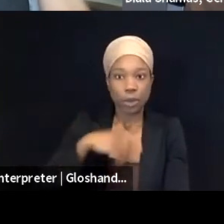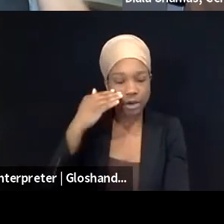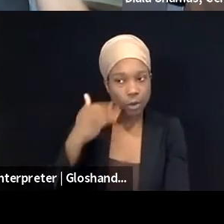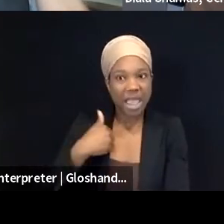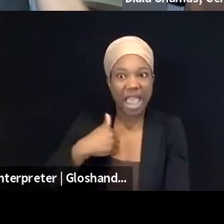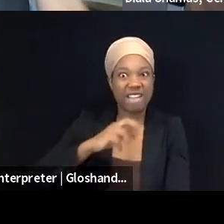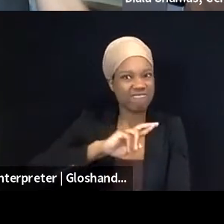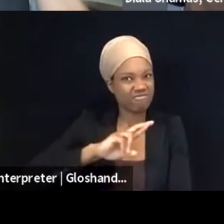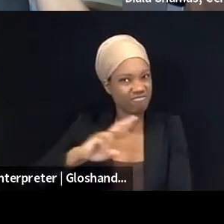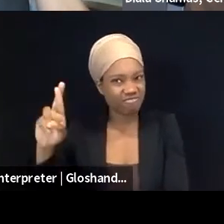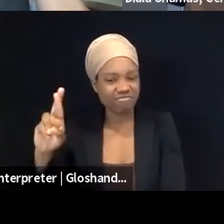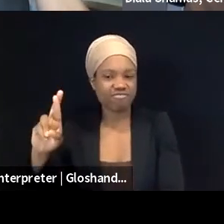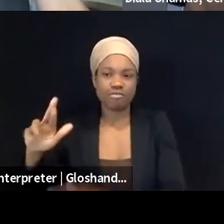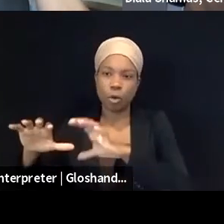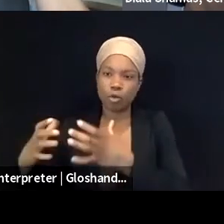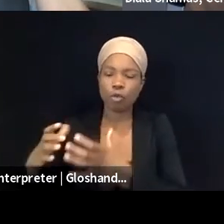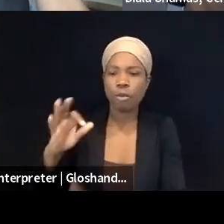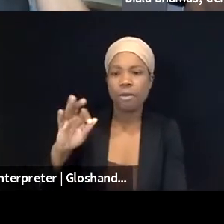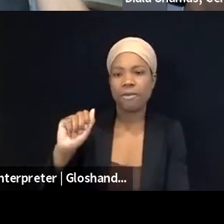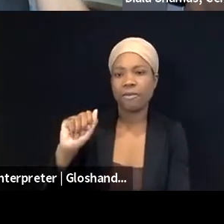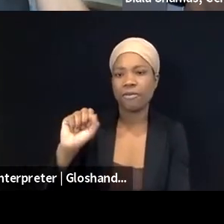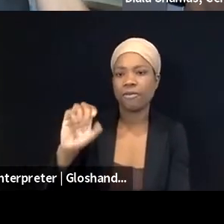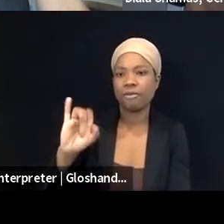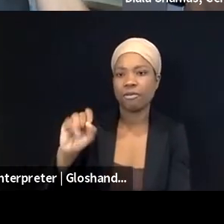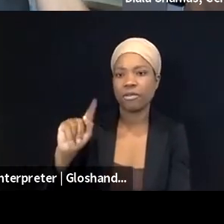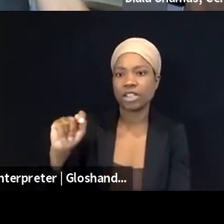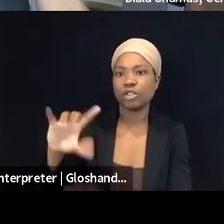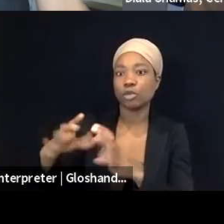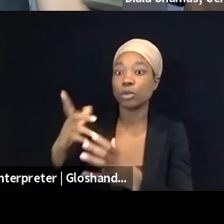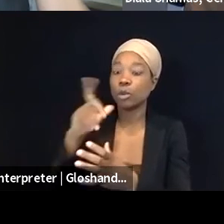who are organizing these attacks in mixed cities